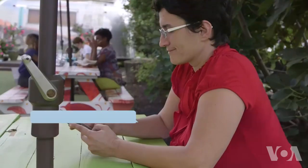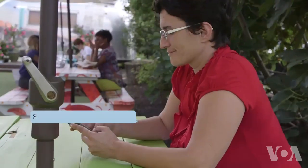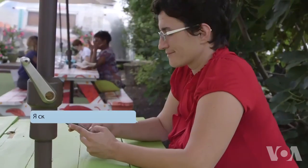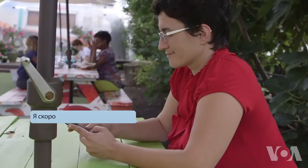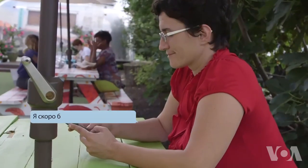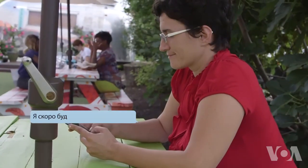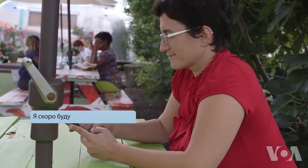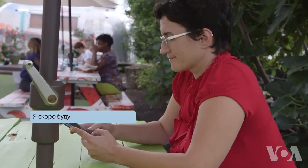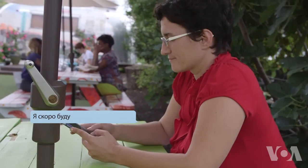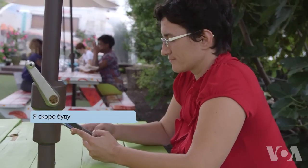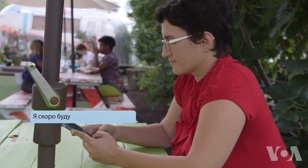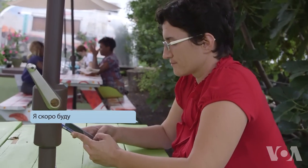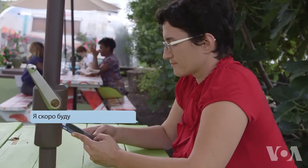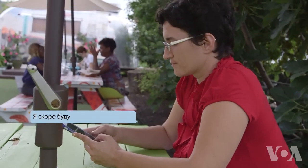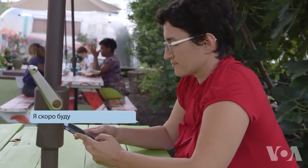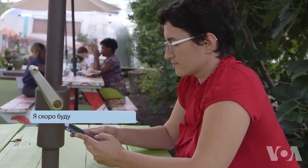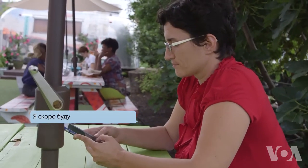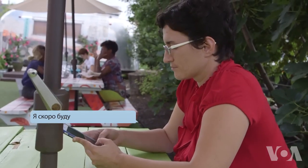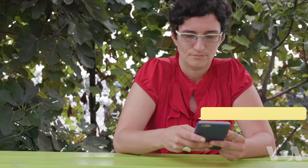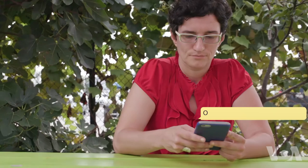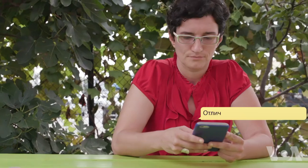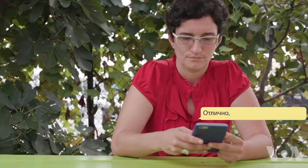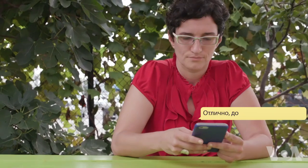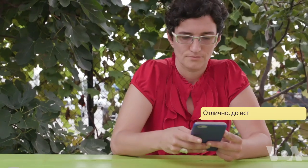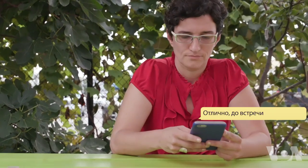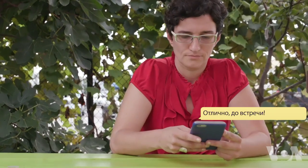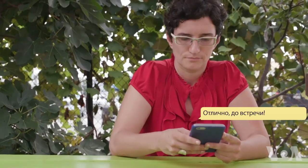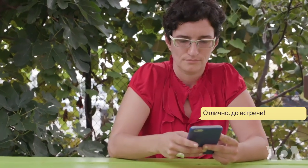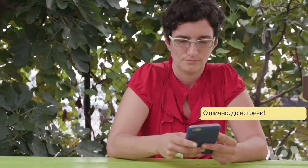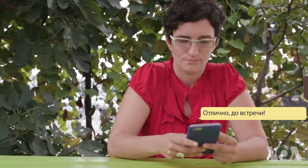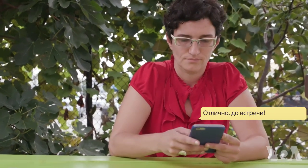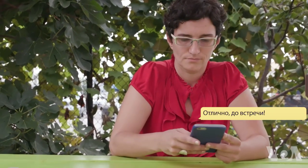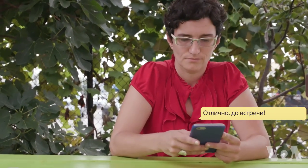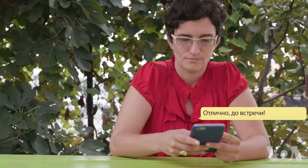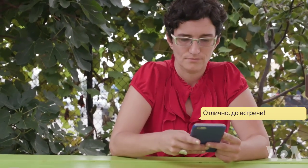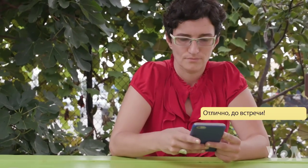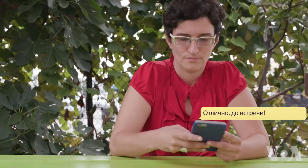I’m heading over soon. I’m ready when you are!